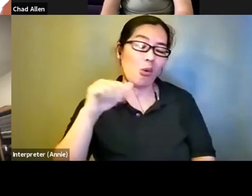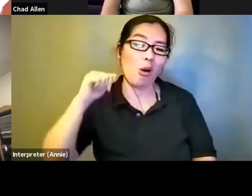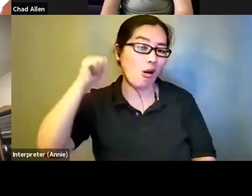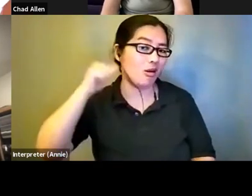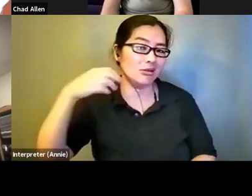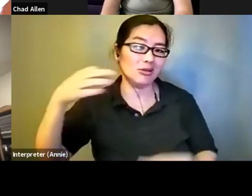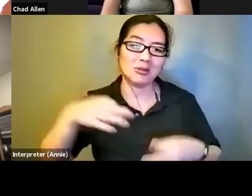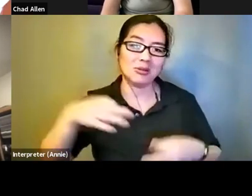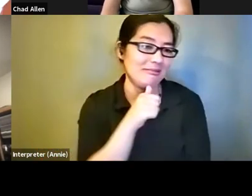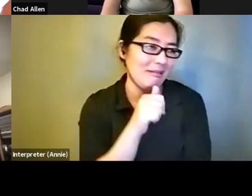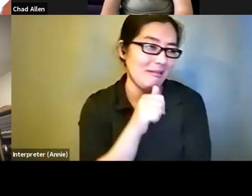It has its use in a few cases.